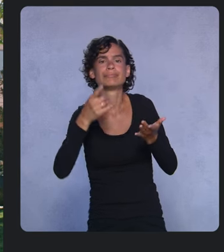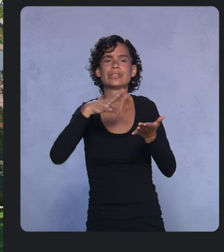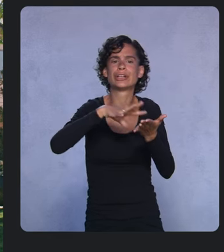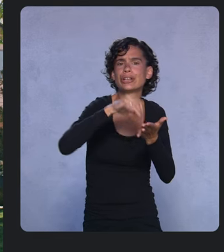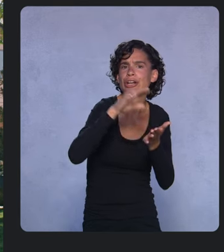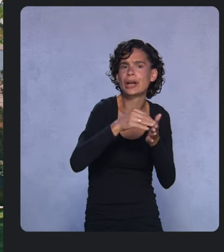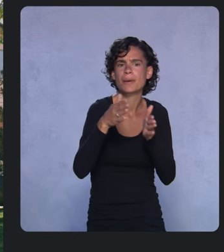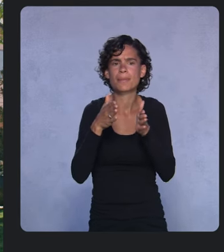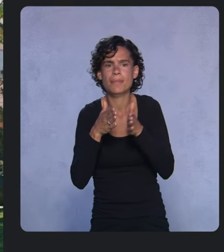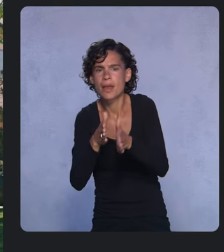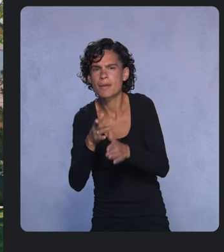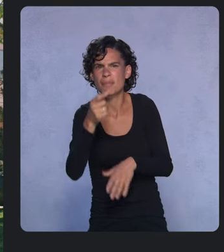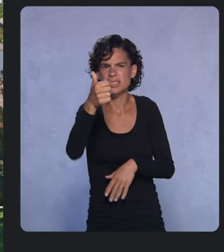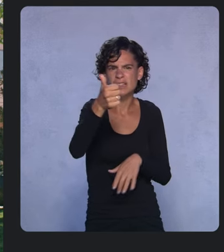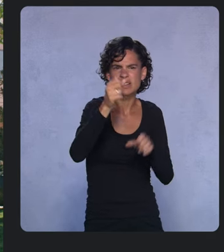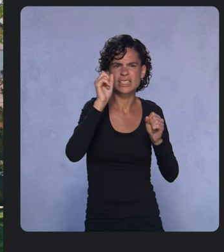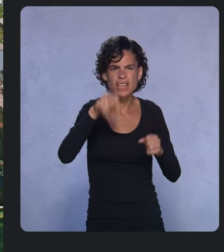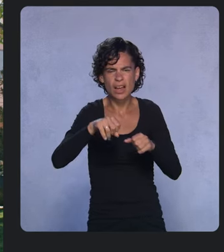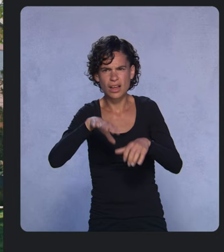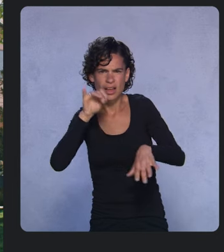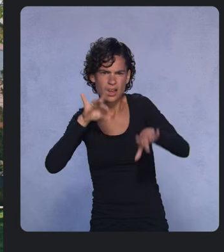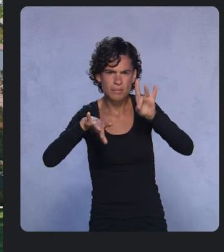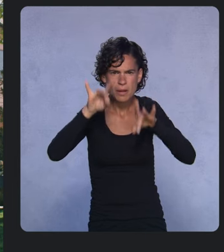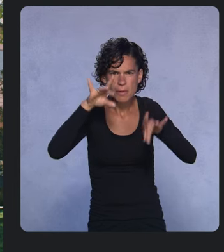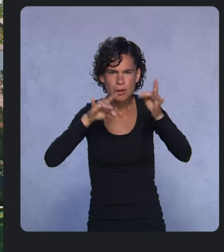common apps like the mobile and web examples I just shared.